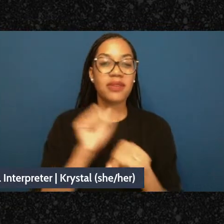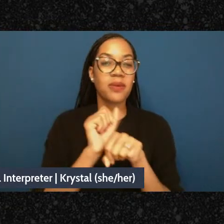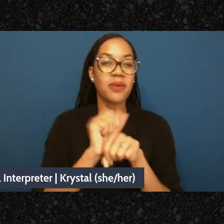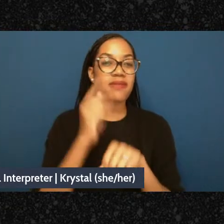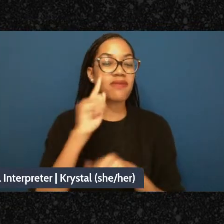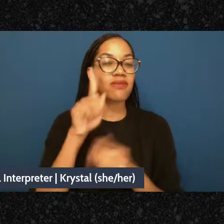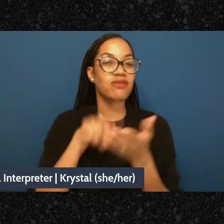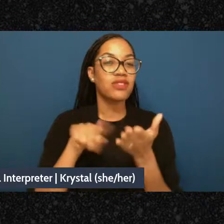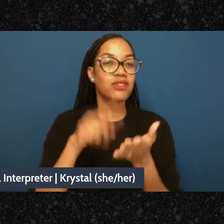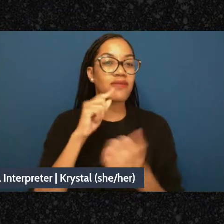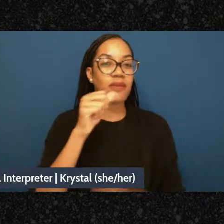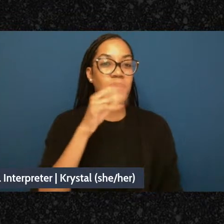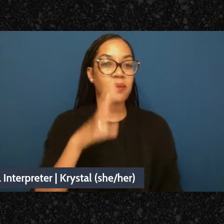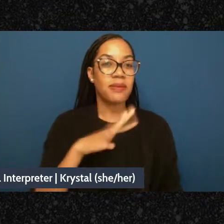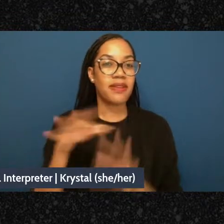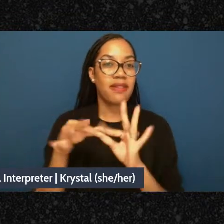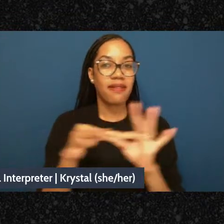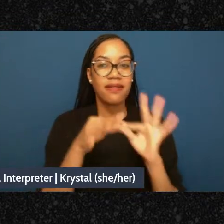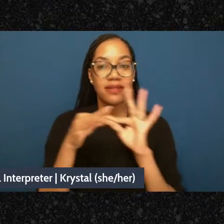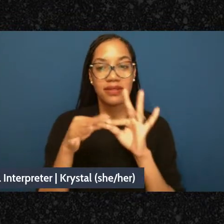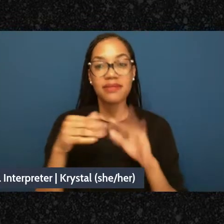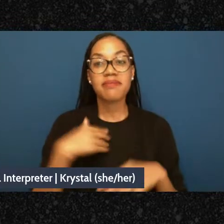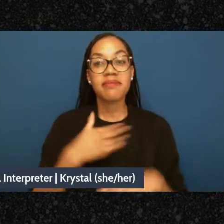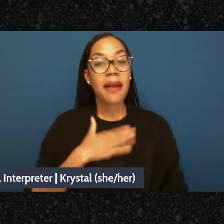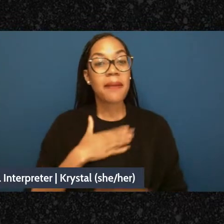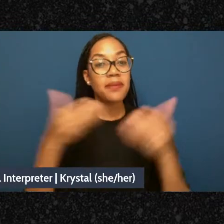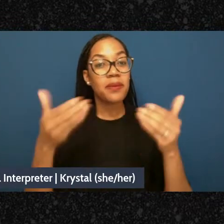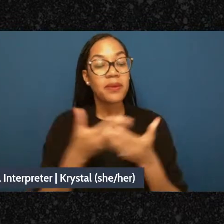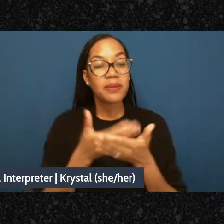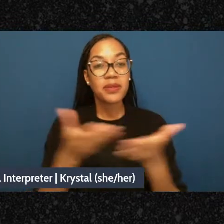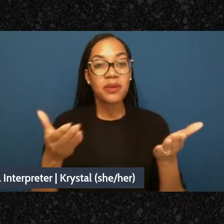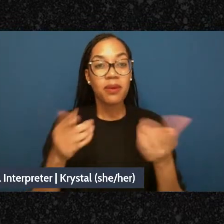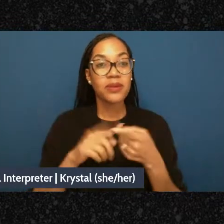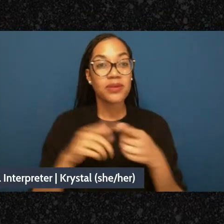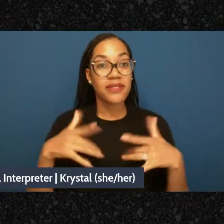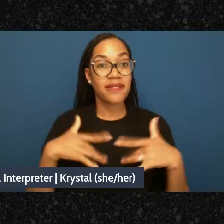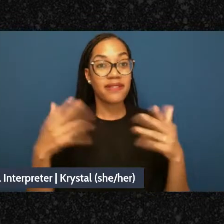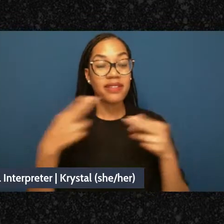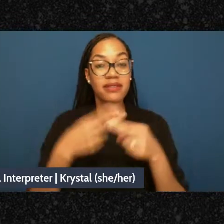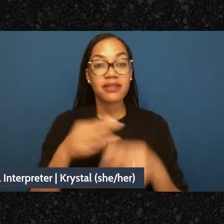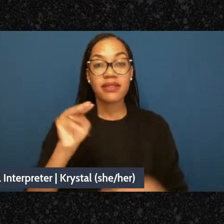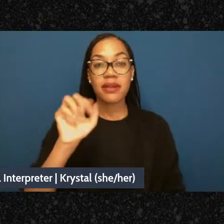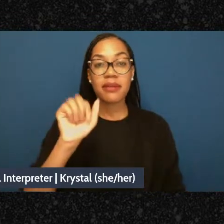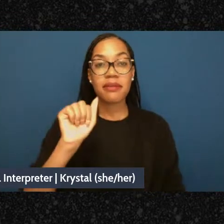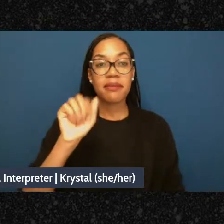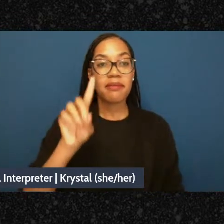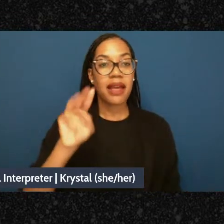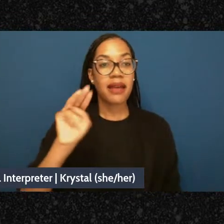happy to be welcoming you to Mad Mapping: A Guide to Creating an Emotiona; Safety Plan, a workshop